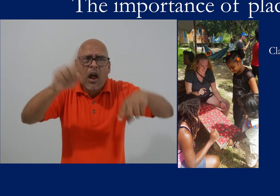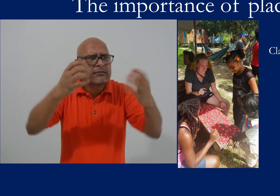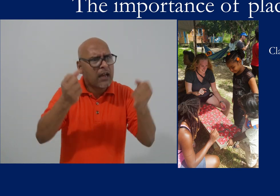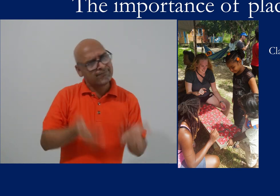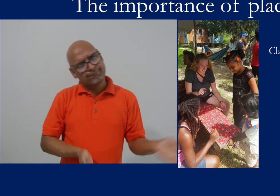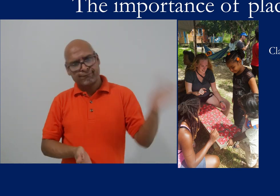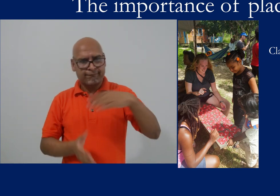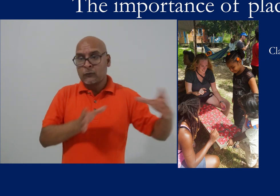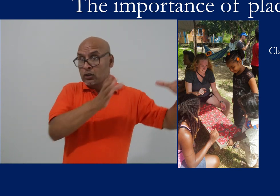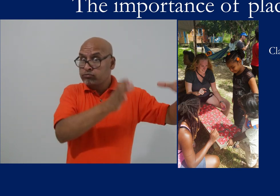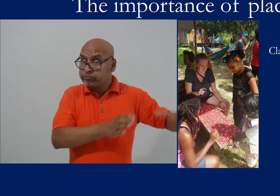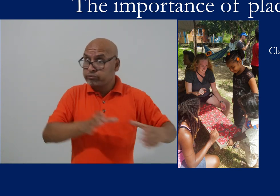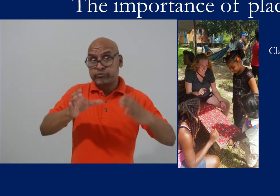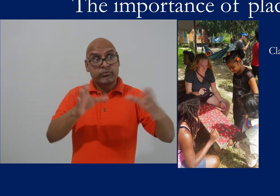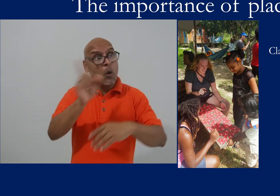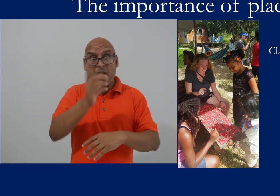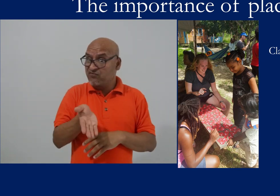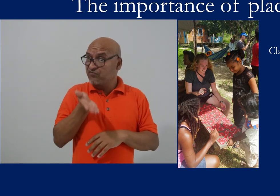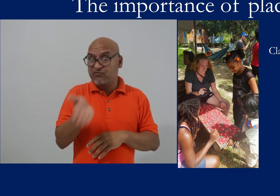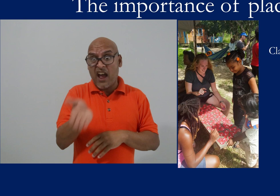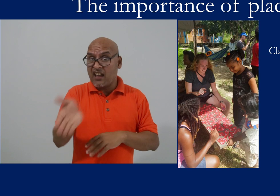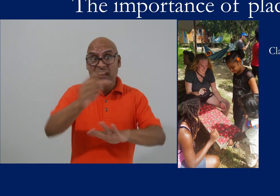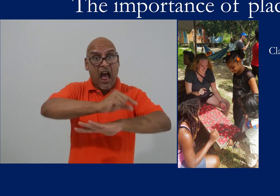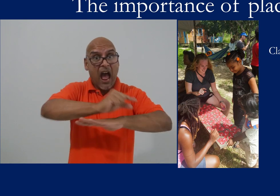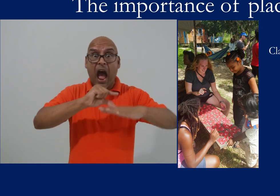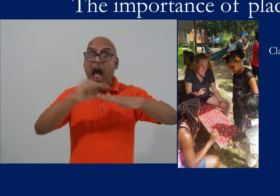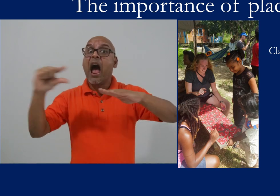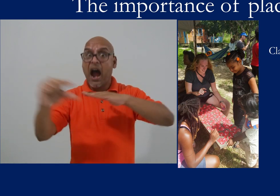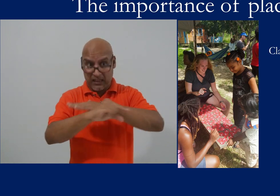and in order to teach them about sign language variation